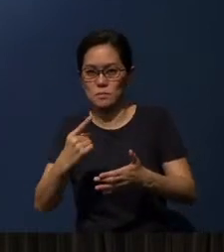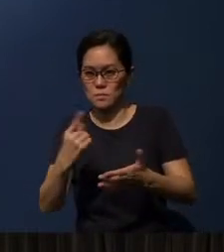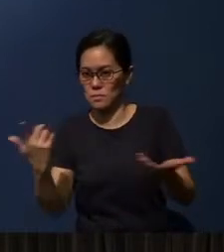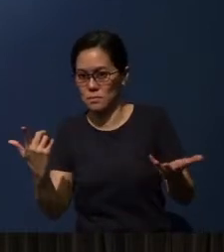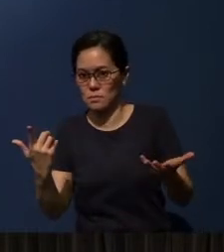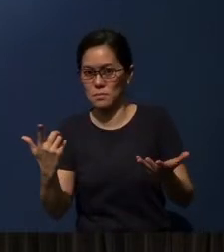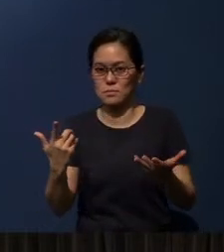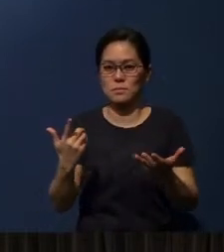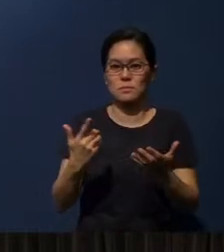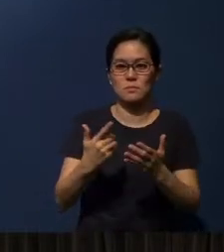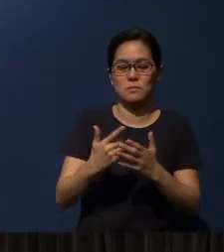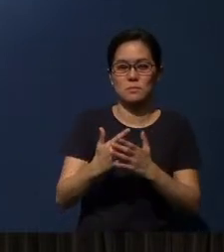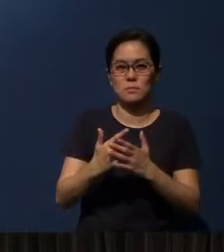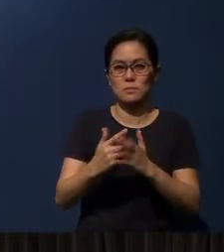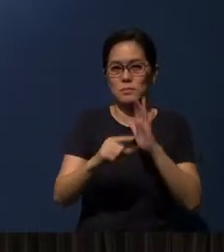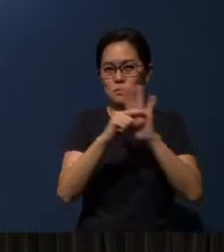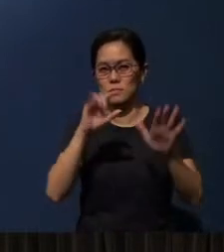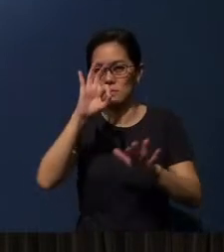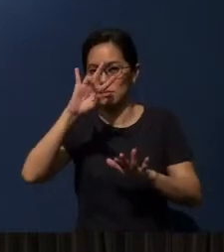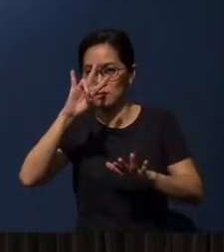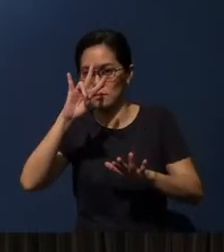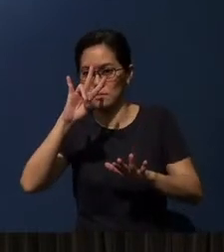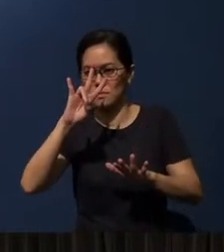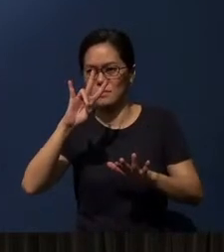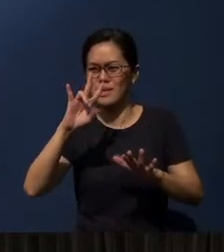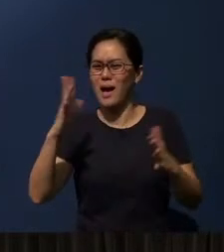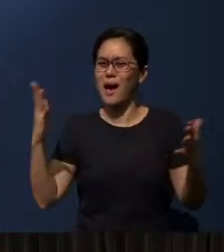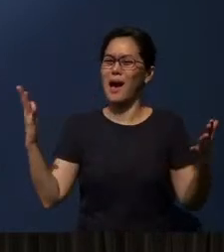verse 97, “Oh, how I love Your law!